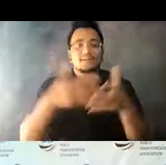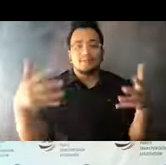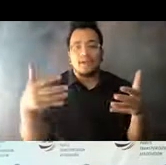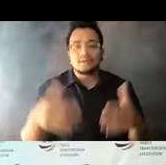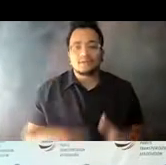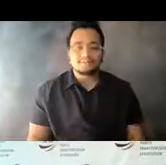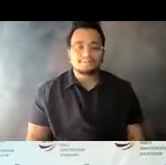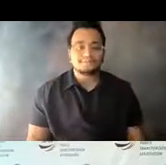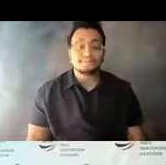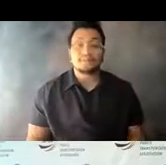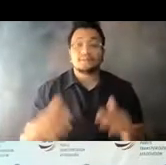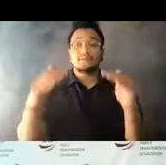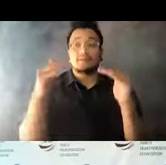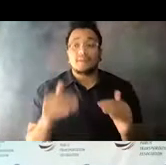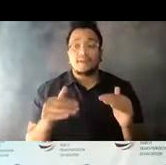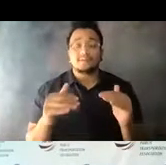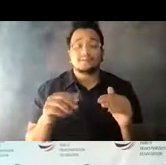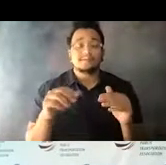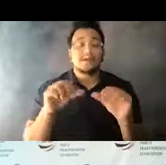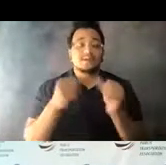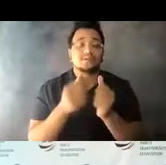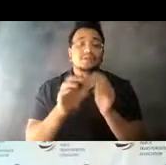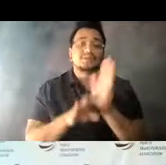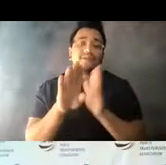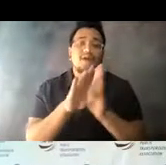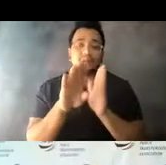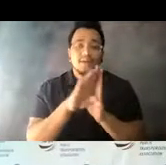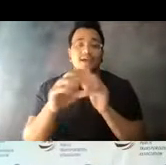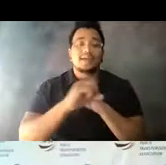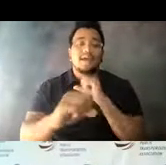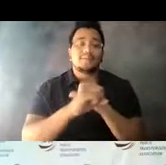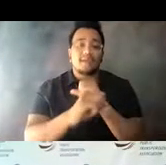14:15:23 And finally, we see agencies developing a common campaign theme of letting riders